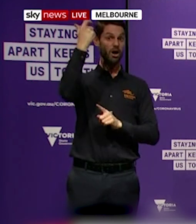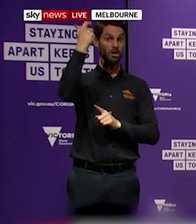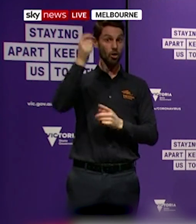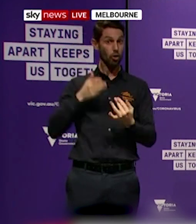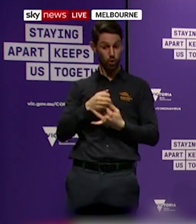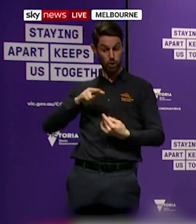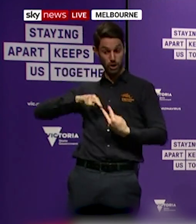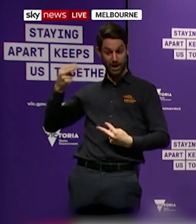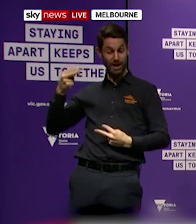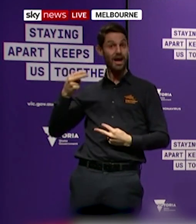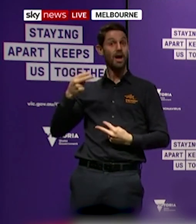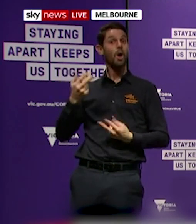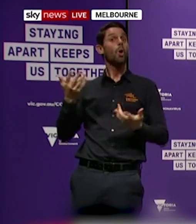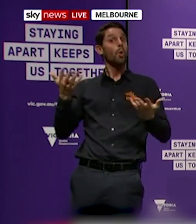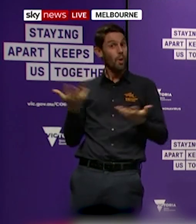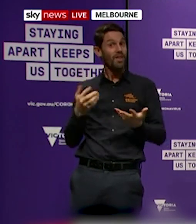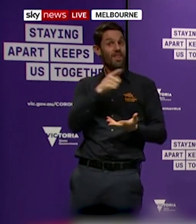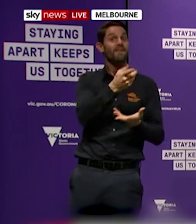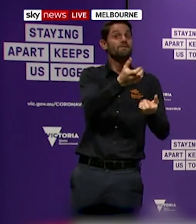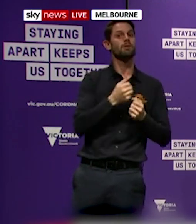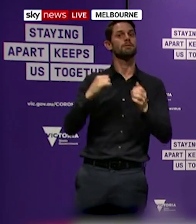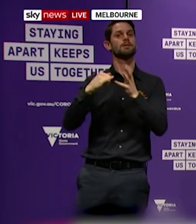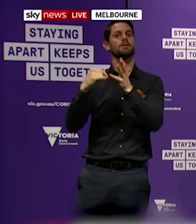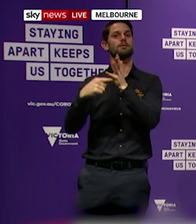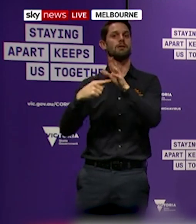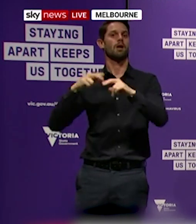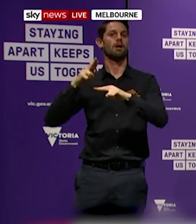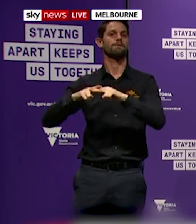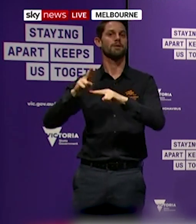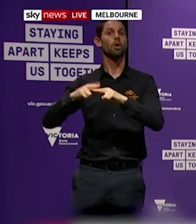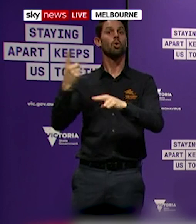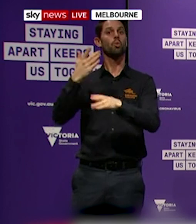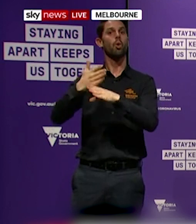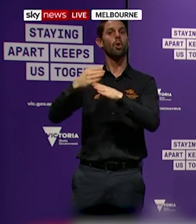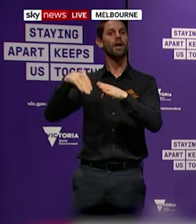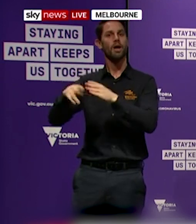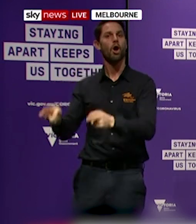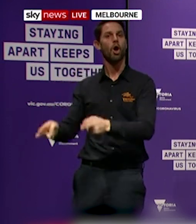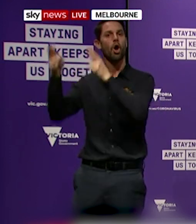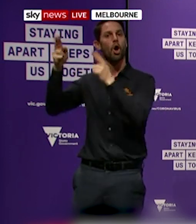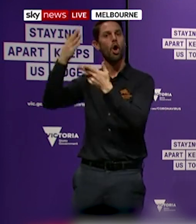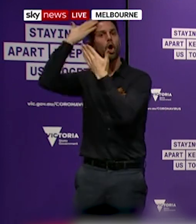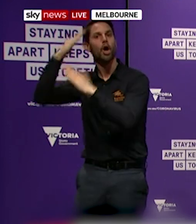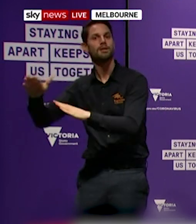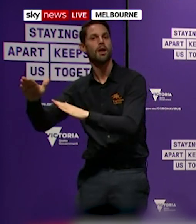to staff members in hotel quarantine breaching well known and well understood infection control protocols.